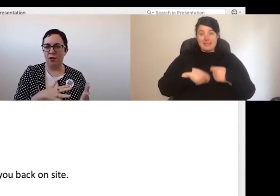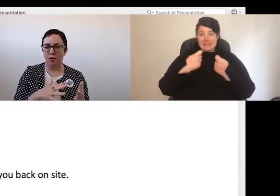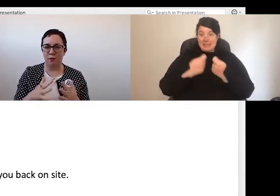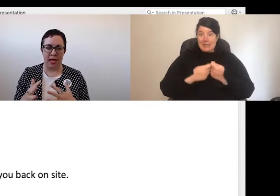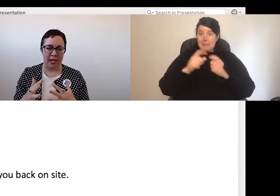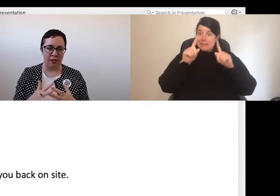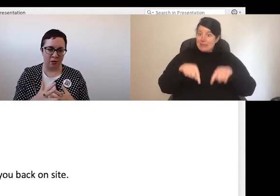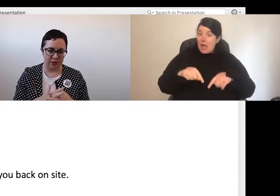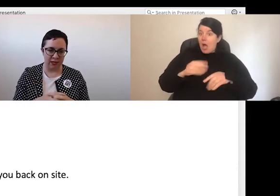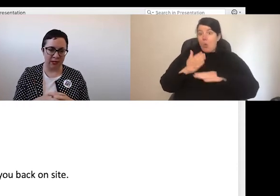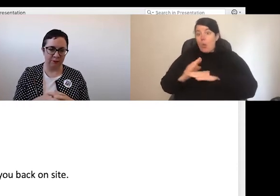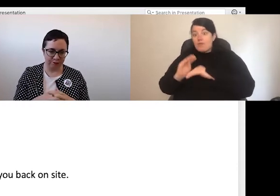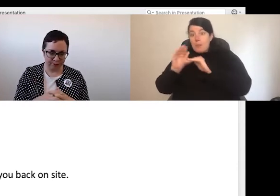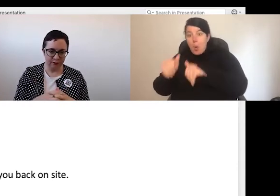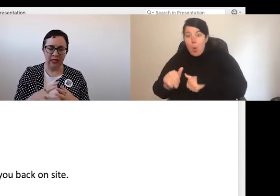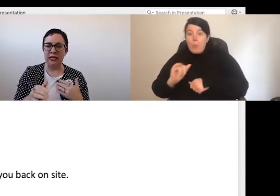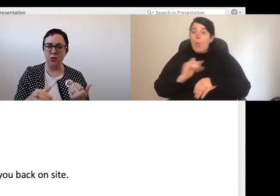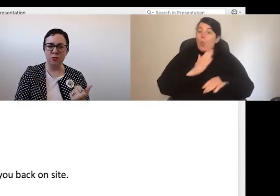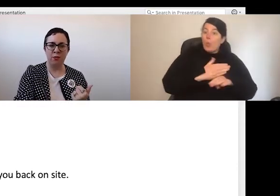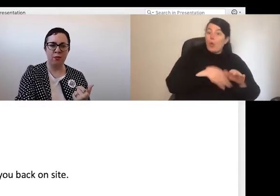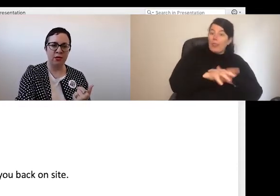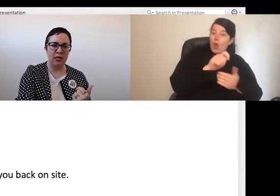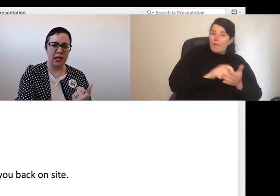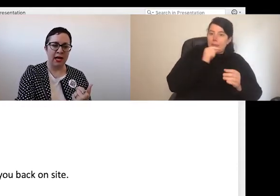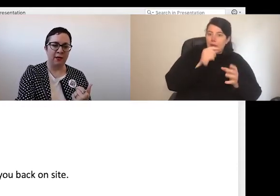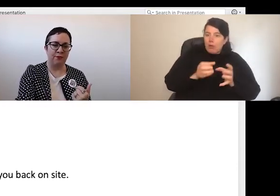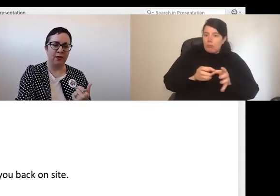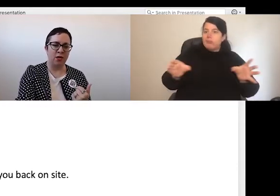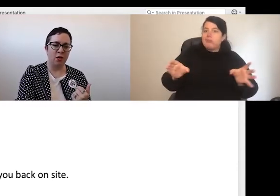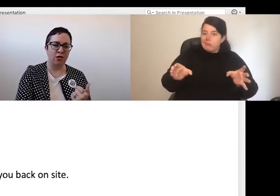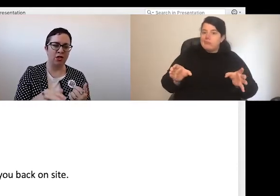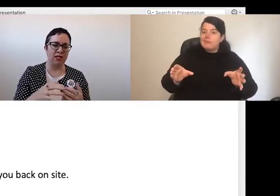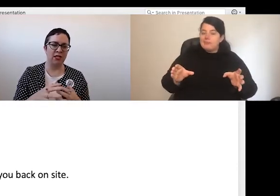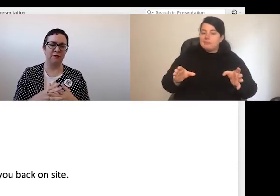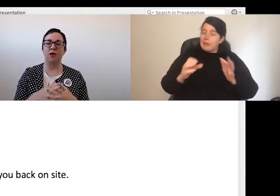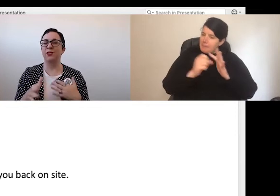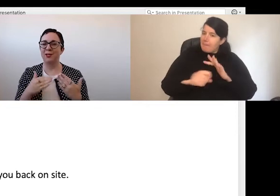home and the office it is also important not to default to the way